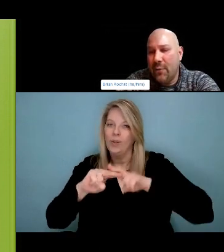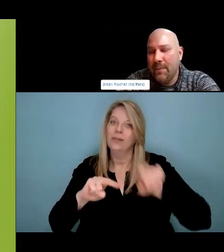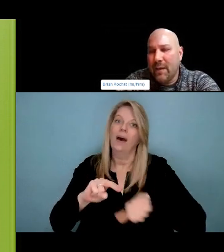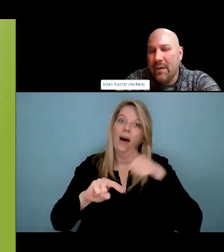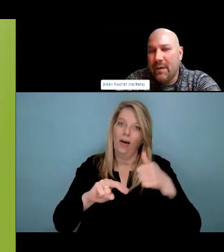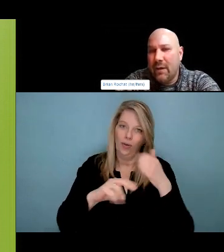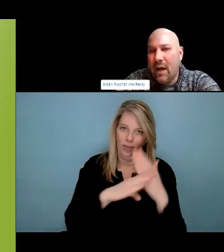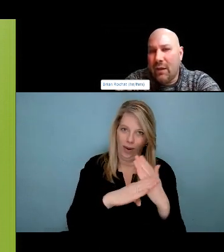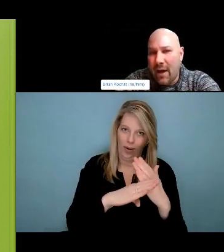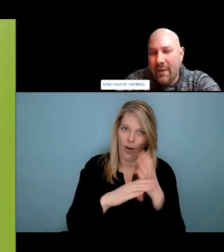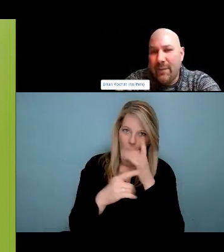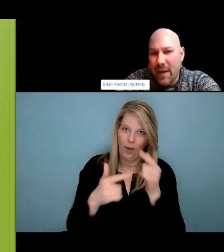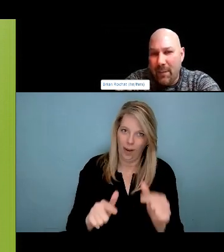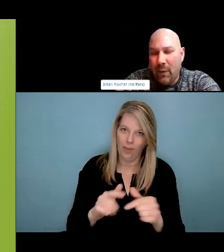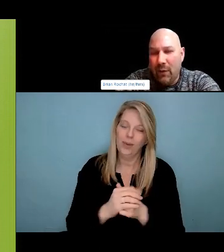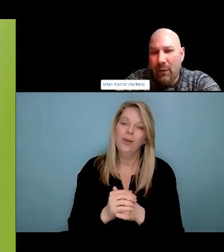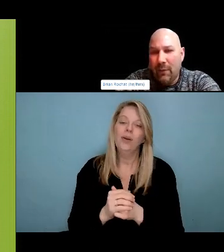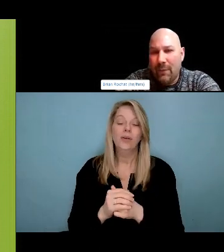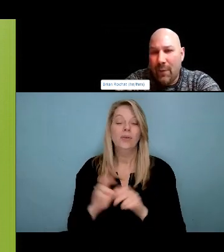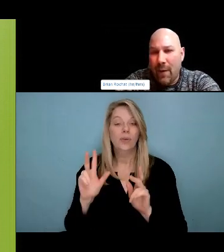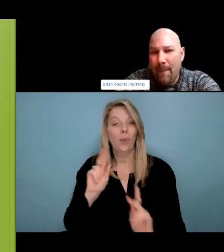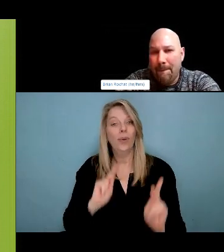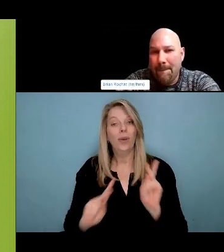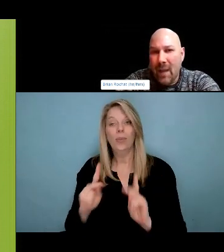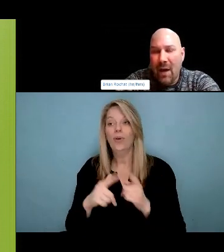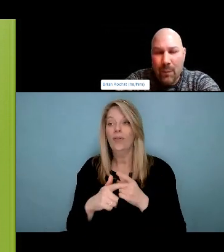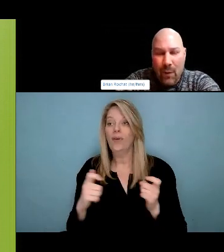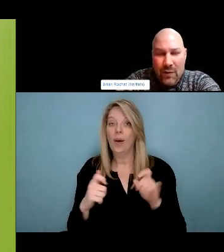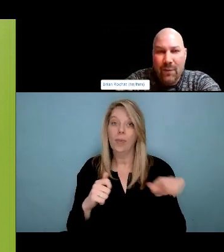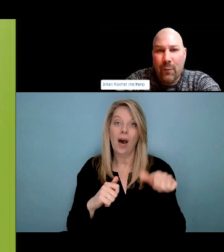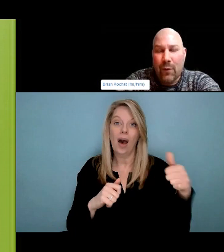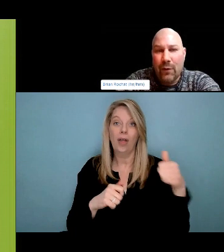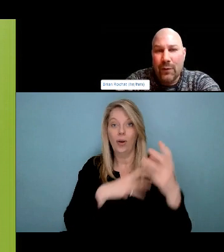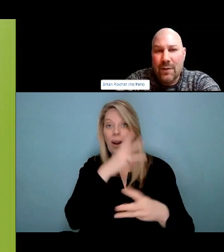would save a lot of lives. For sure. So safe supply.